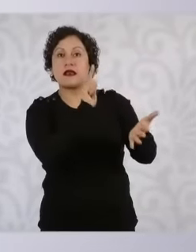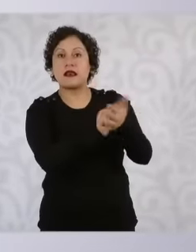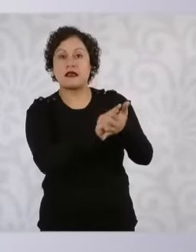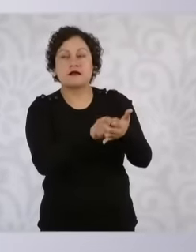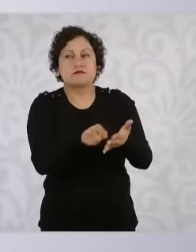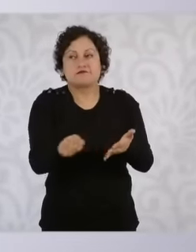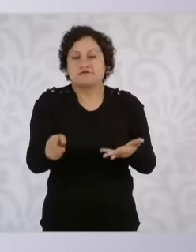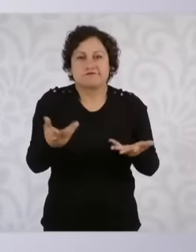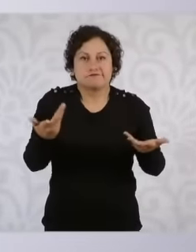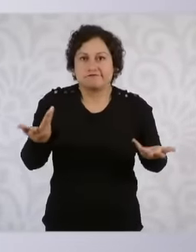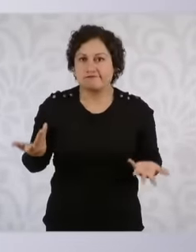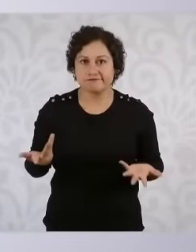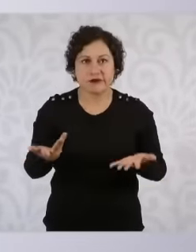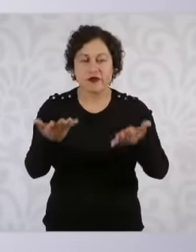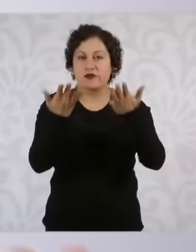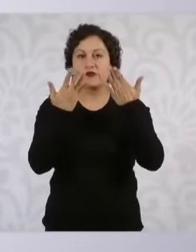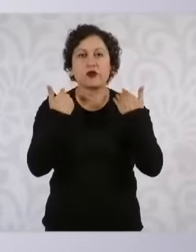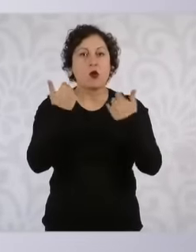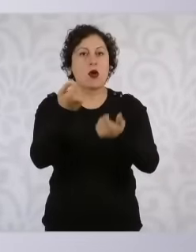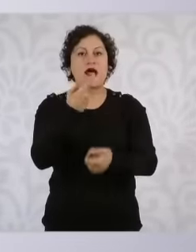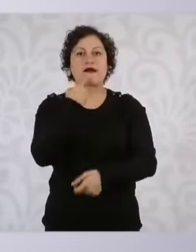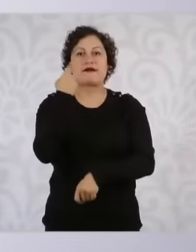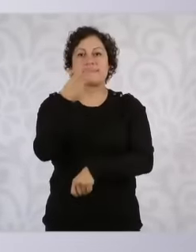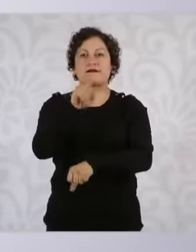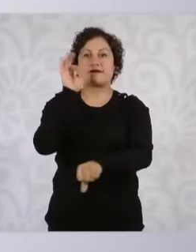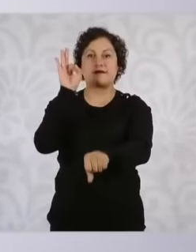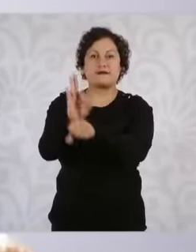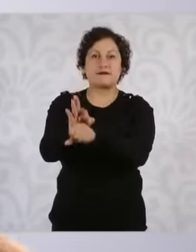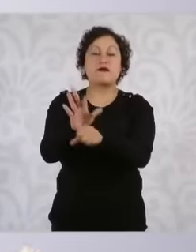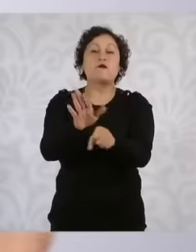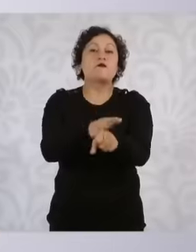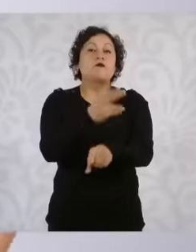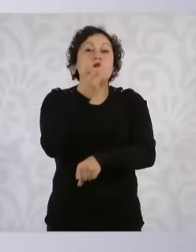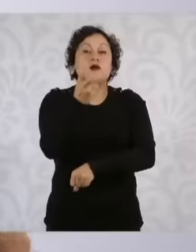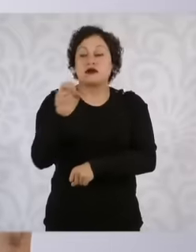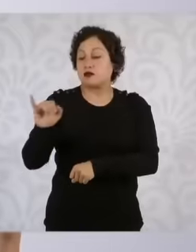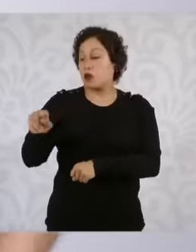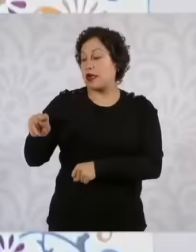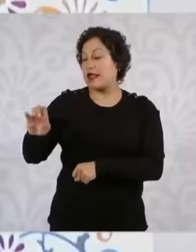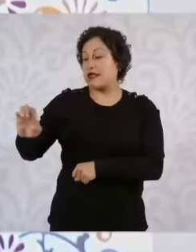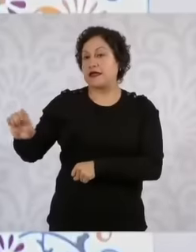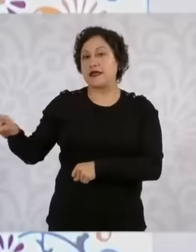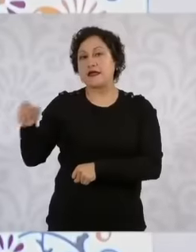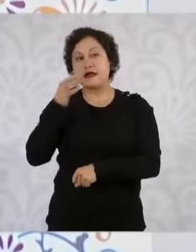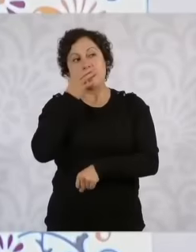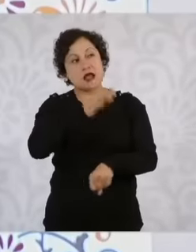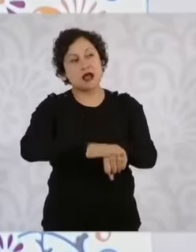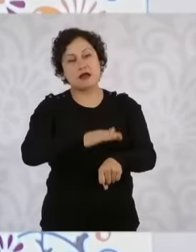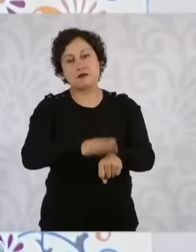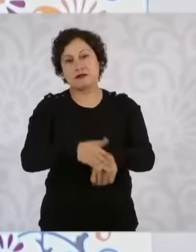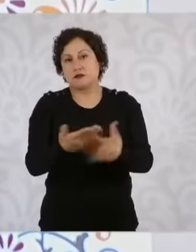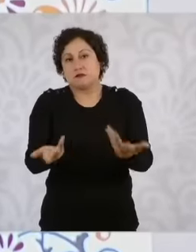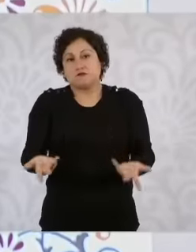then that is why the INE tells the court, let's continue, let's continue. With the election,